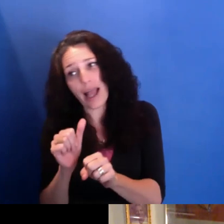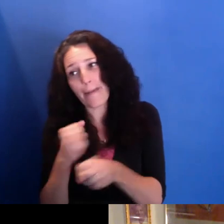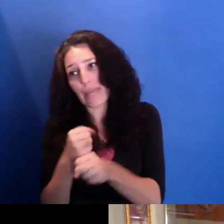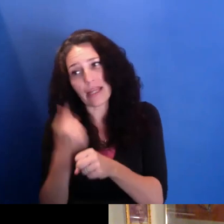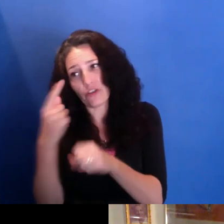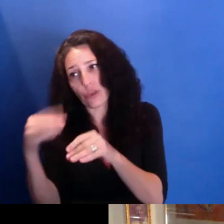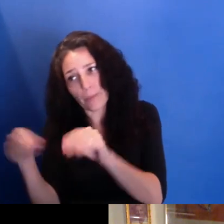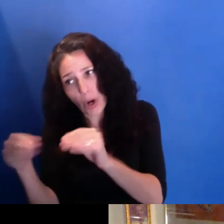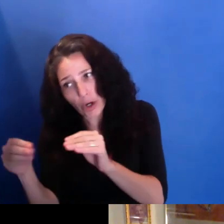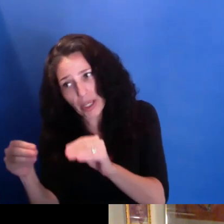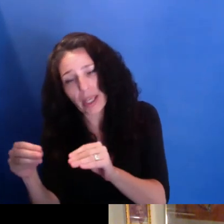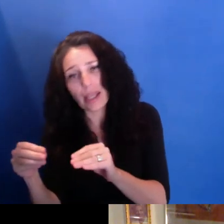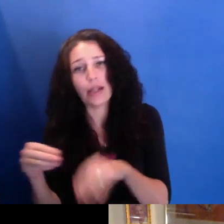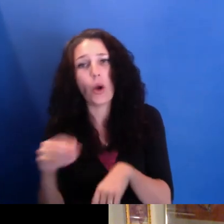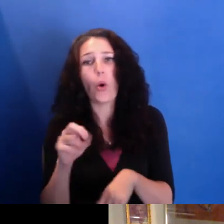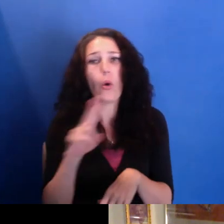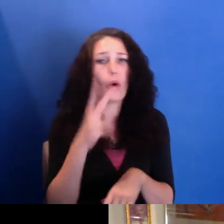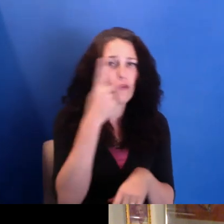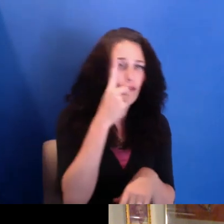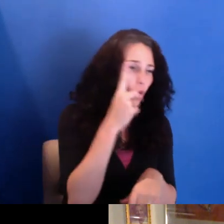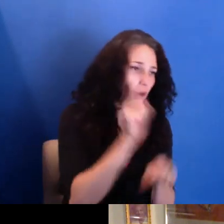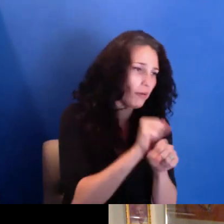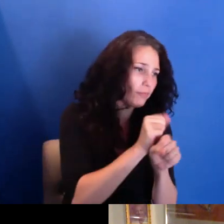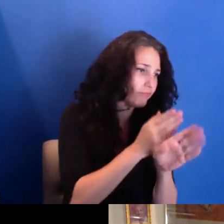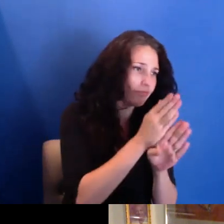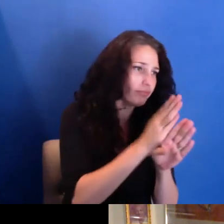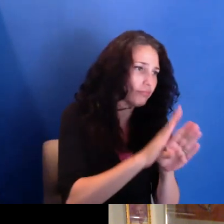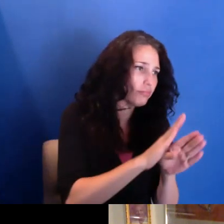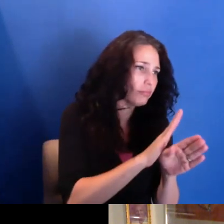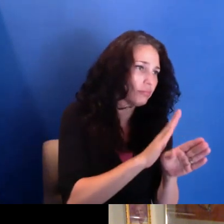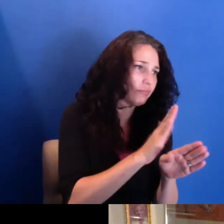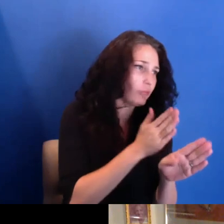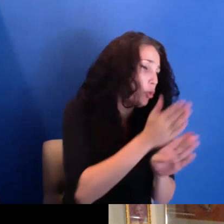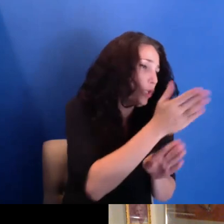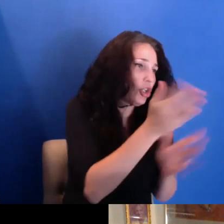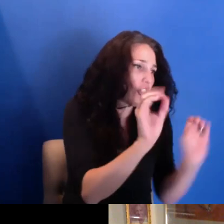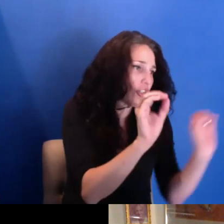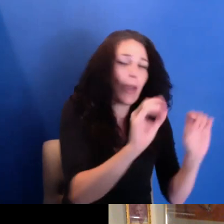You know, it is being made because the-- the filmmakers and the communities around